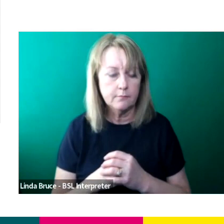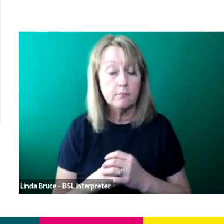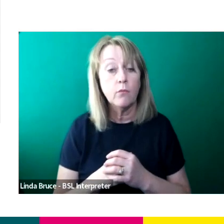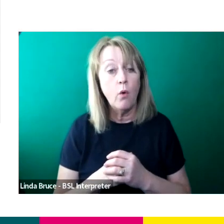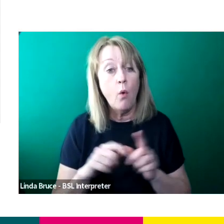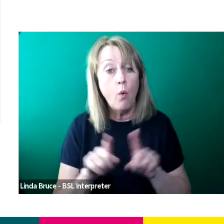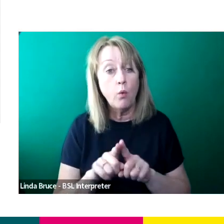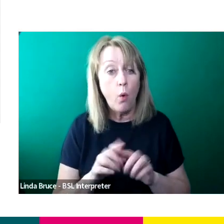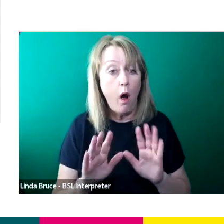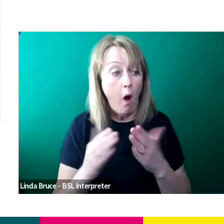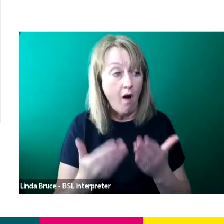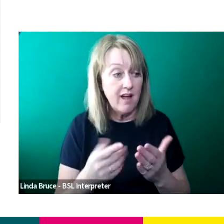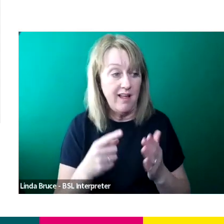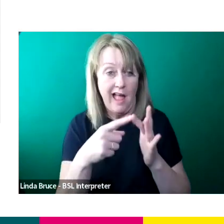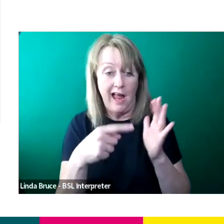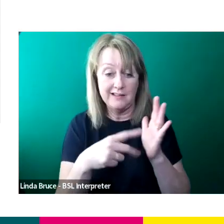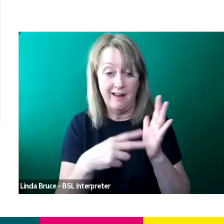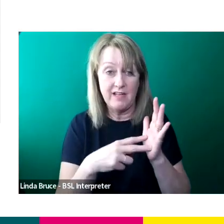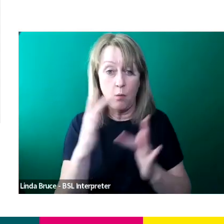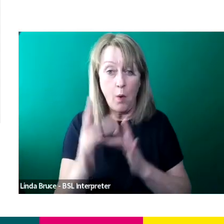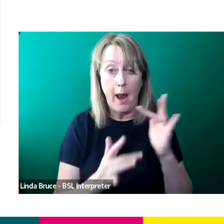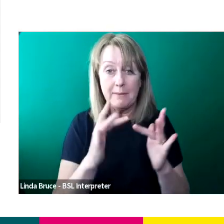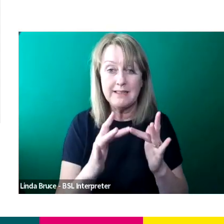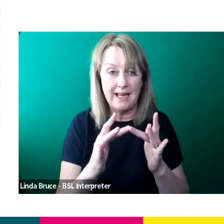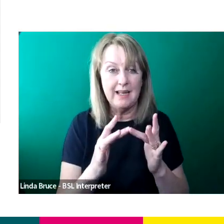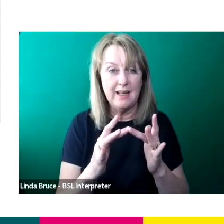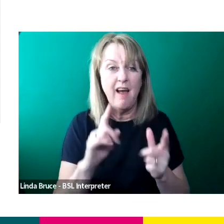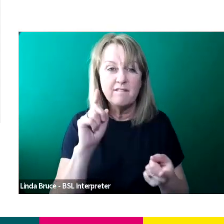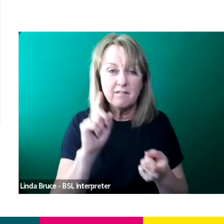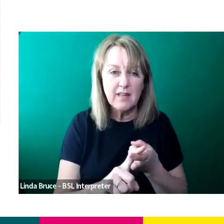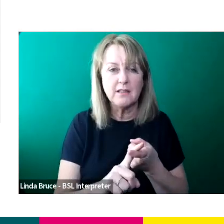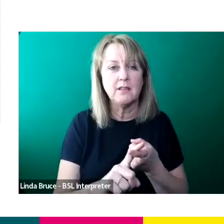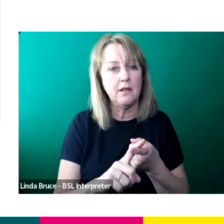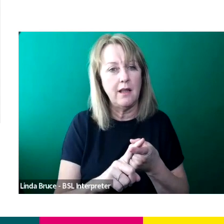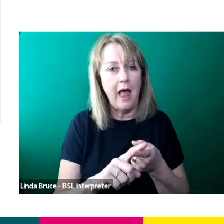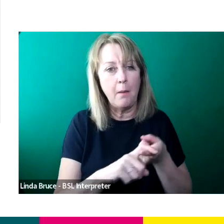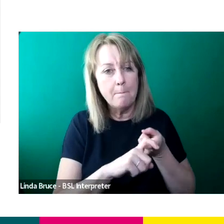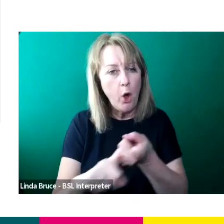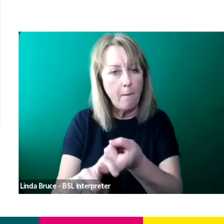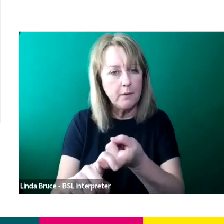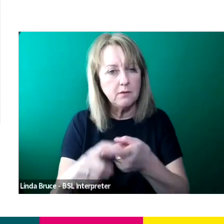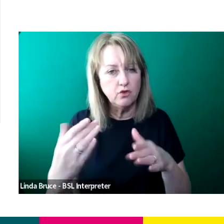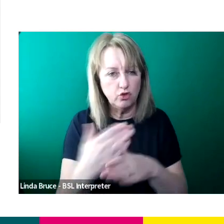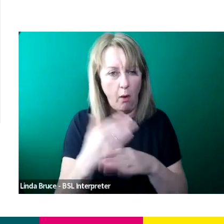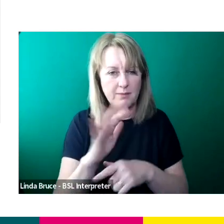So we've got the IT job website where we offer, there's more fixed term permanent roles on there, same with LinkedIn.